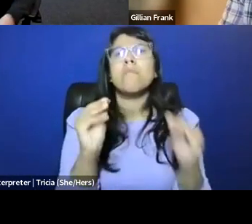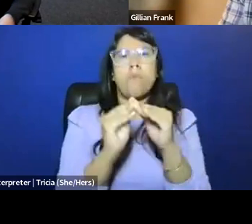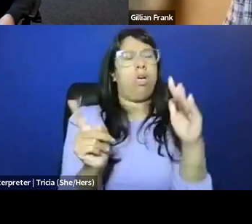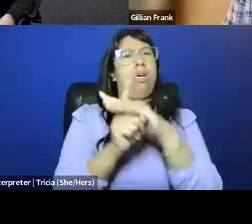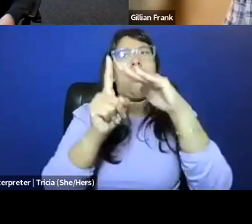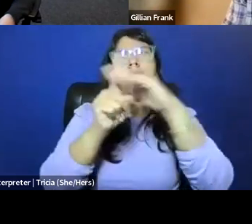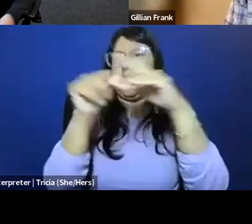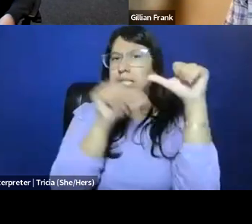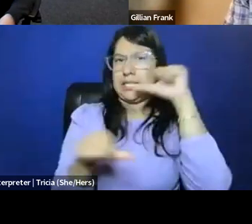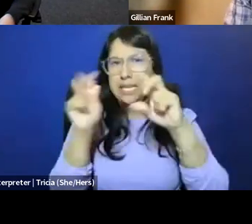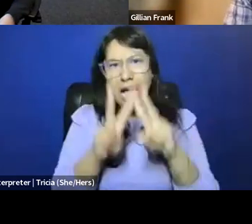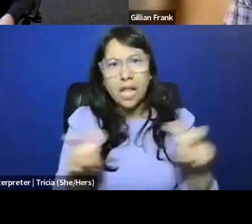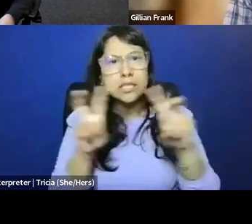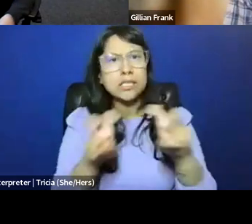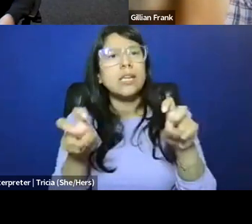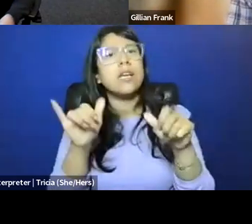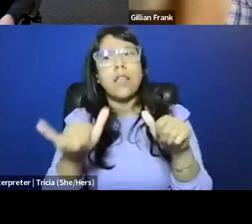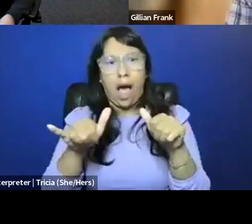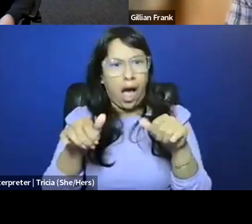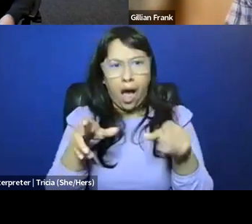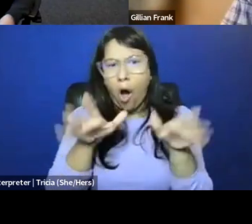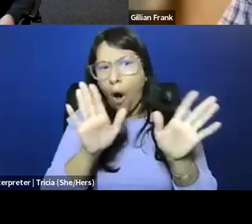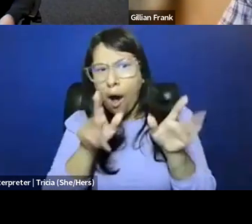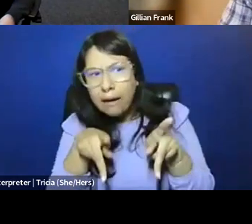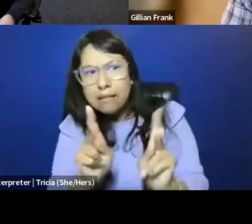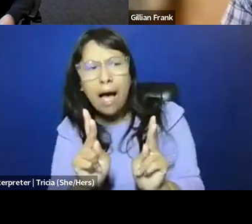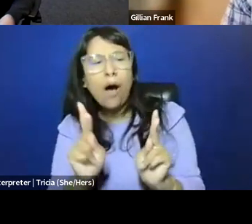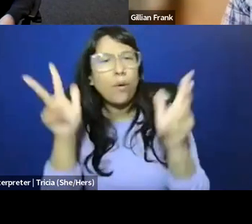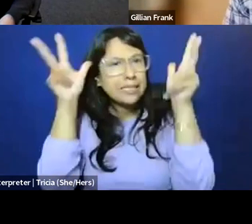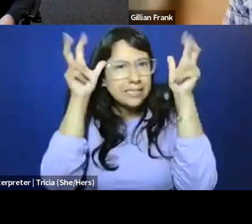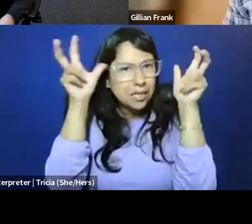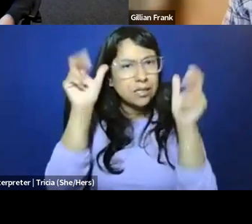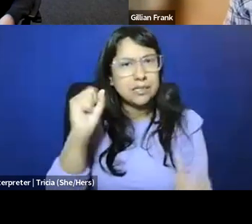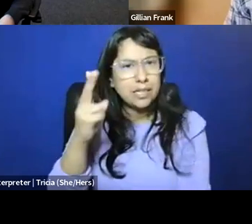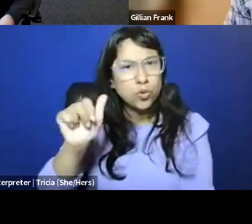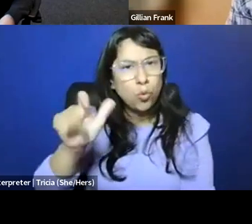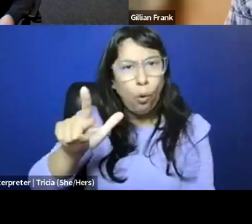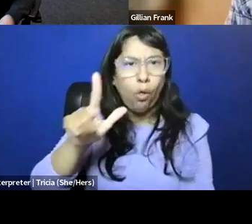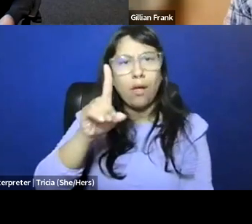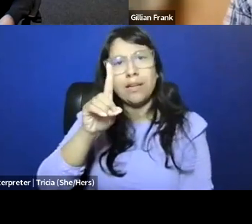particularly around, you know, causing sexual deviance and juvenile delinquency, and so in that sense, you know,